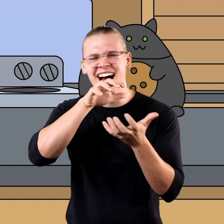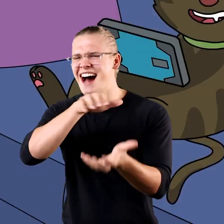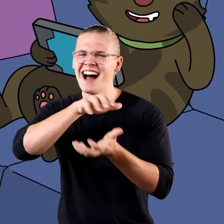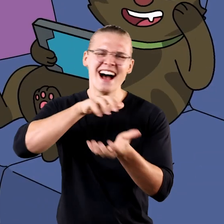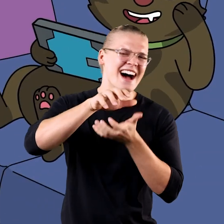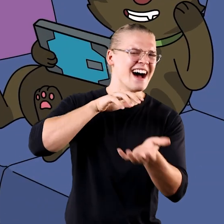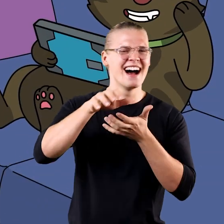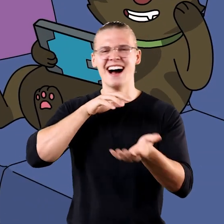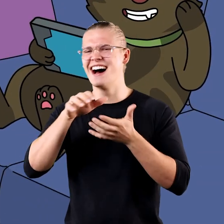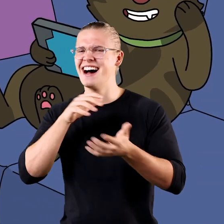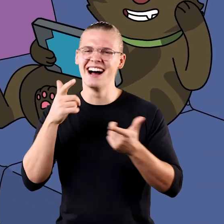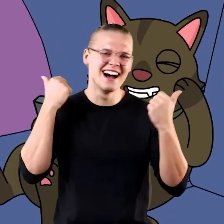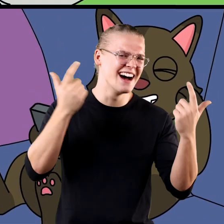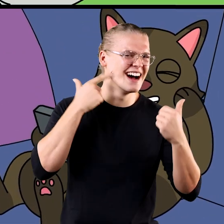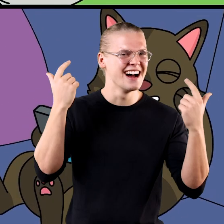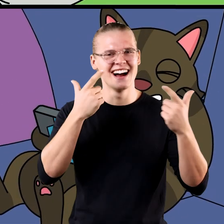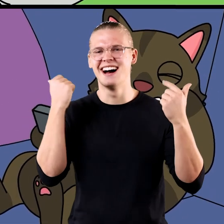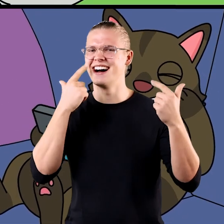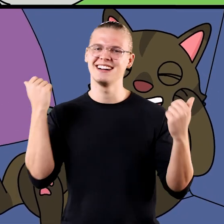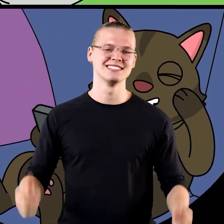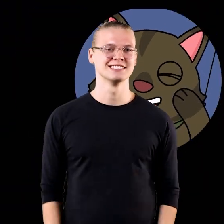[all laugh]